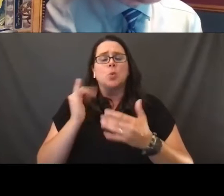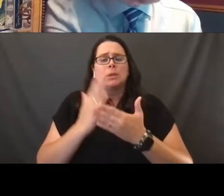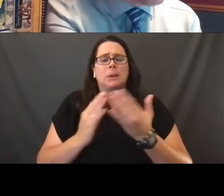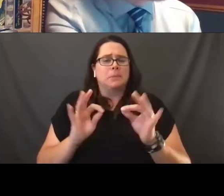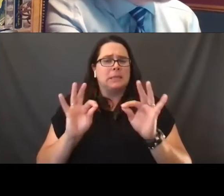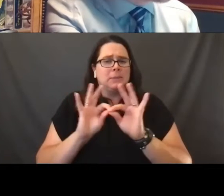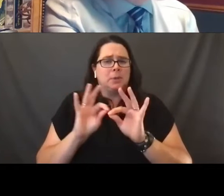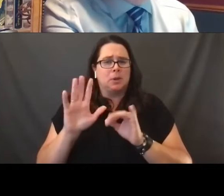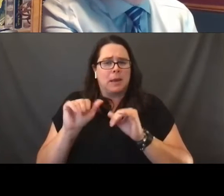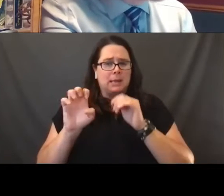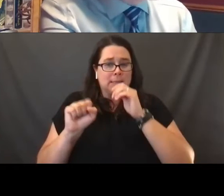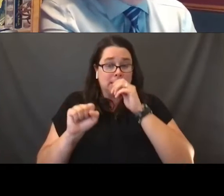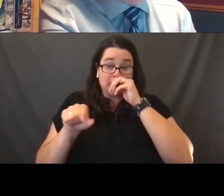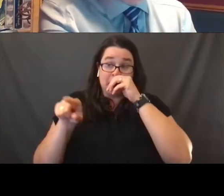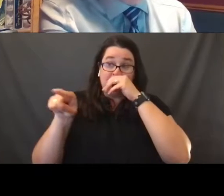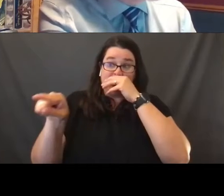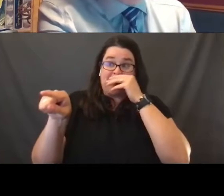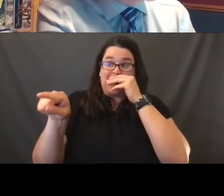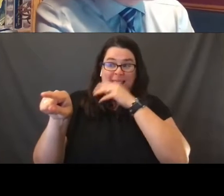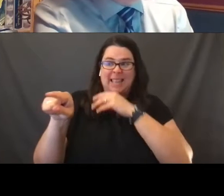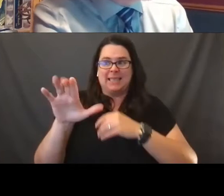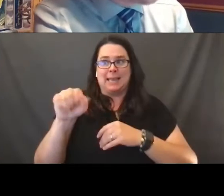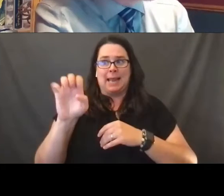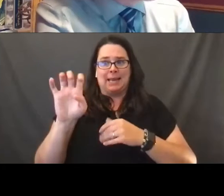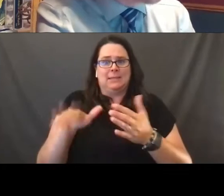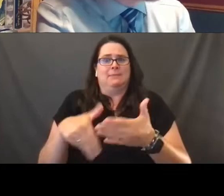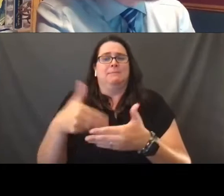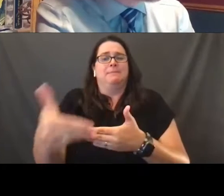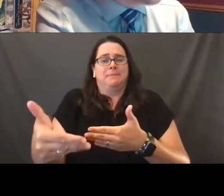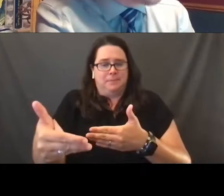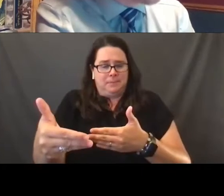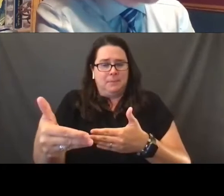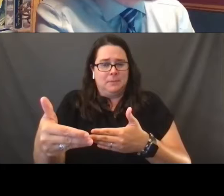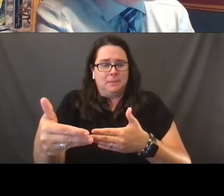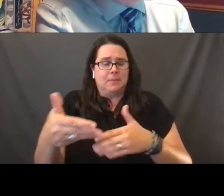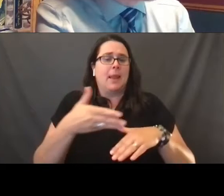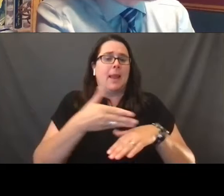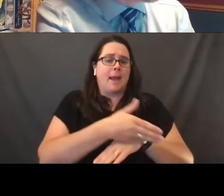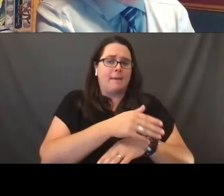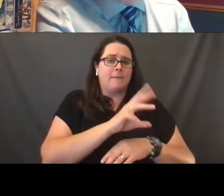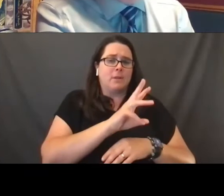Here is the one that that followed Windsor and that it followed Obergefell